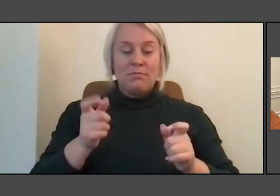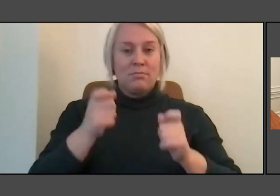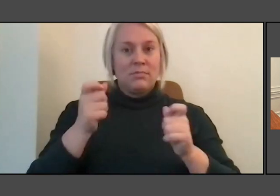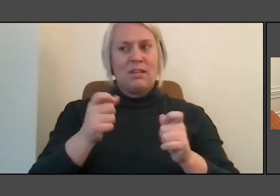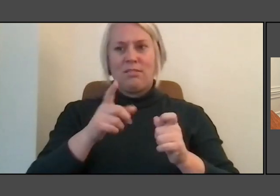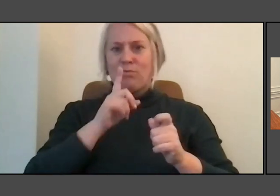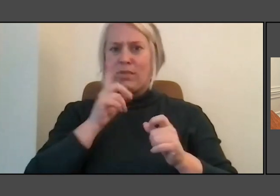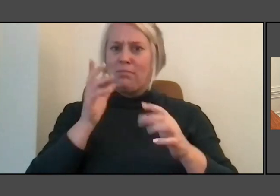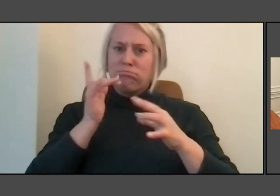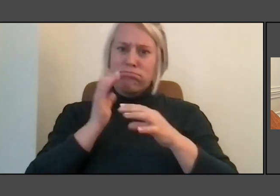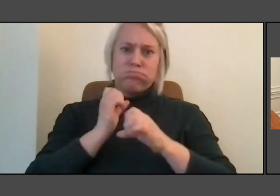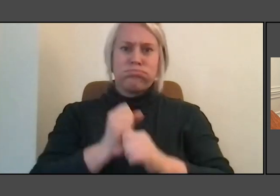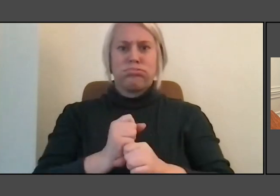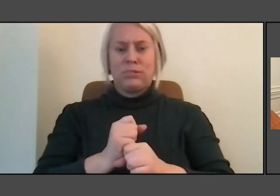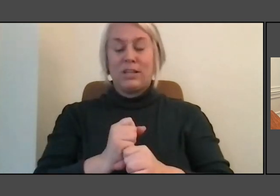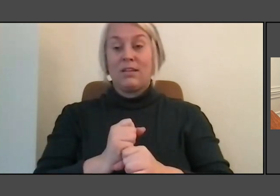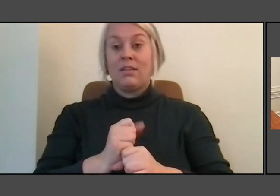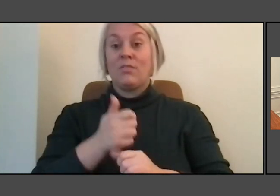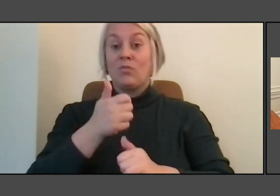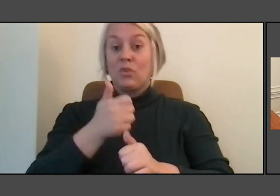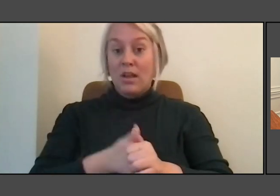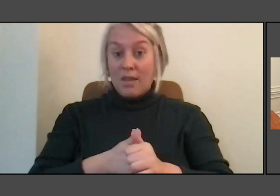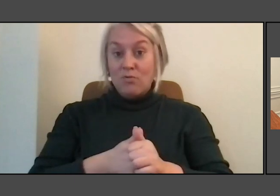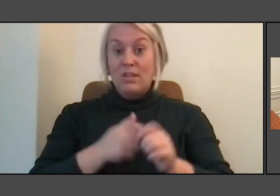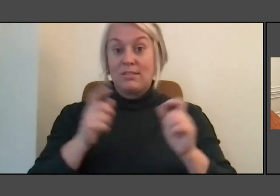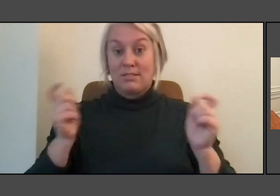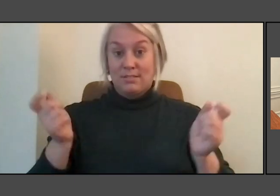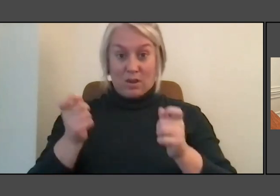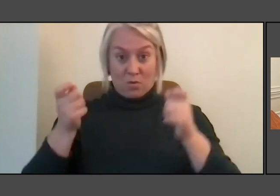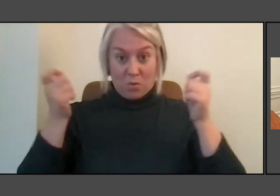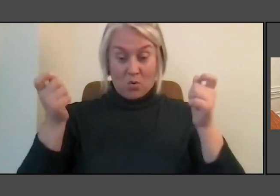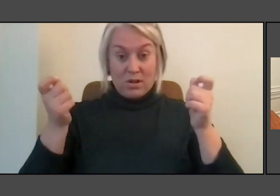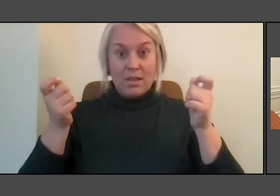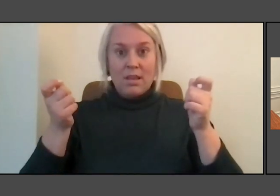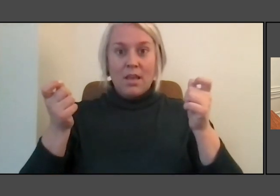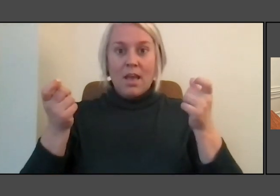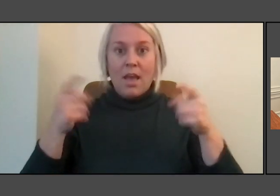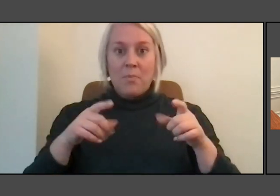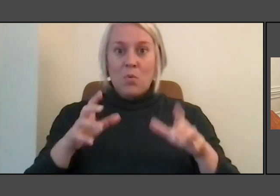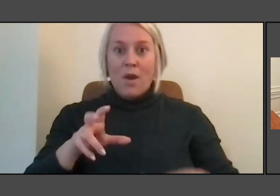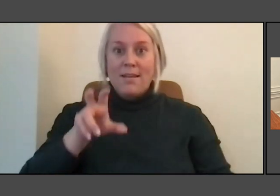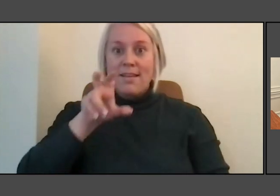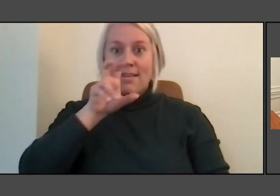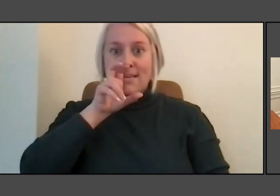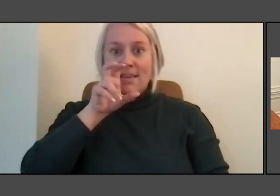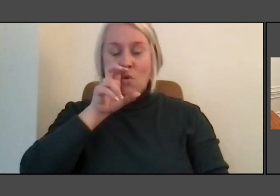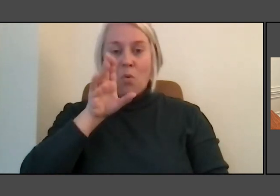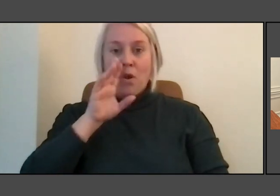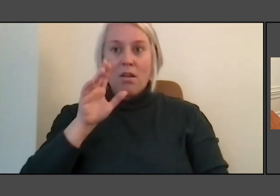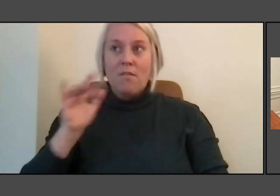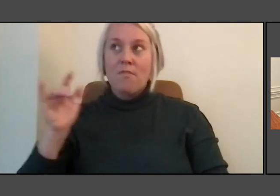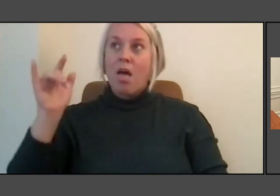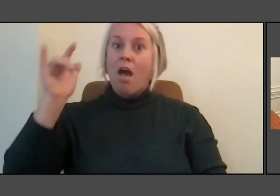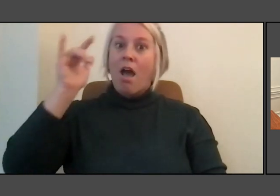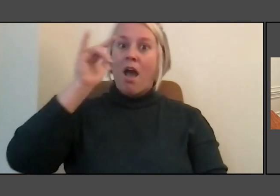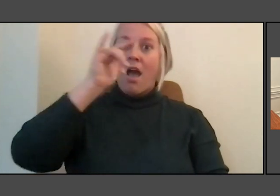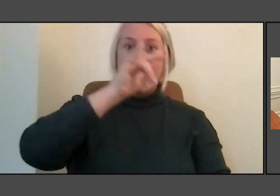with every single ceremony, an eagle would fly over us. And at one point I turned, my goodness, the tribal elders.